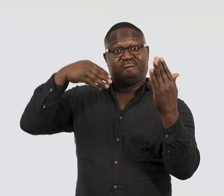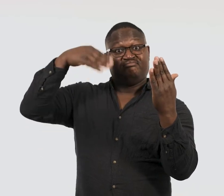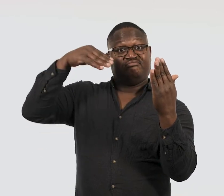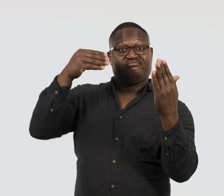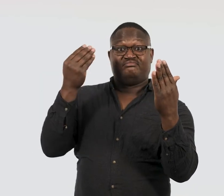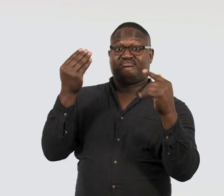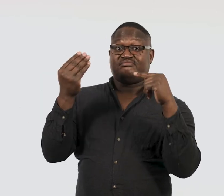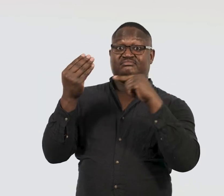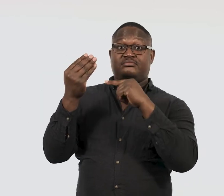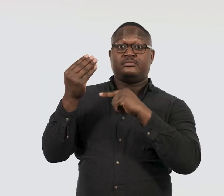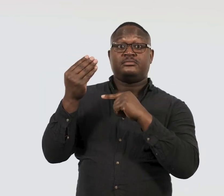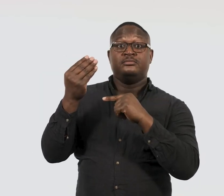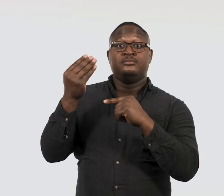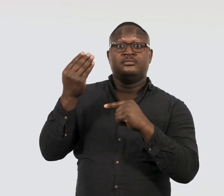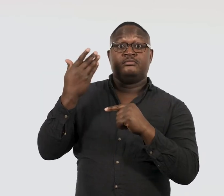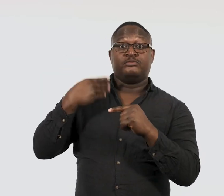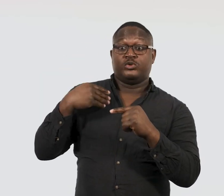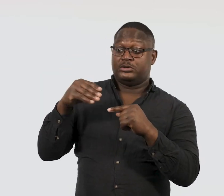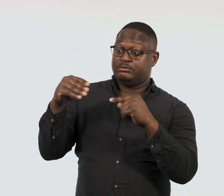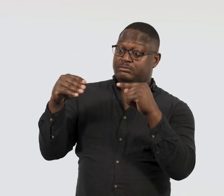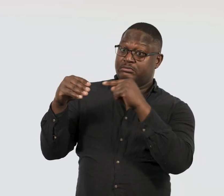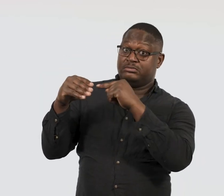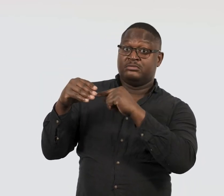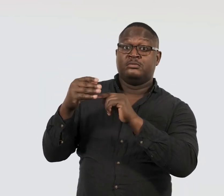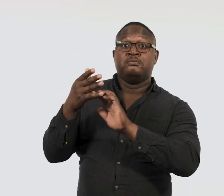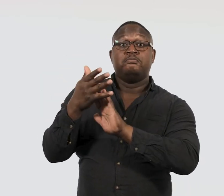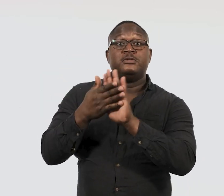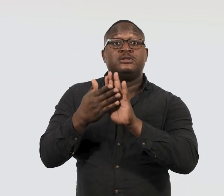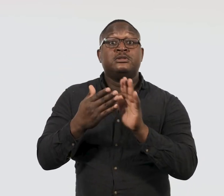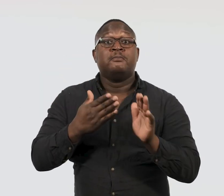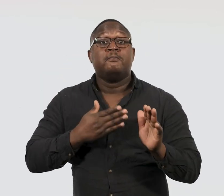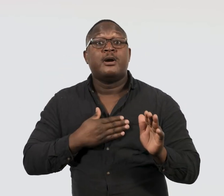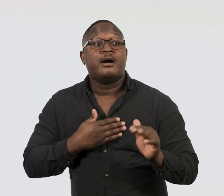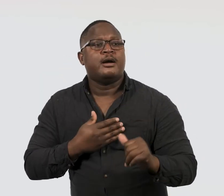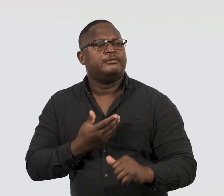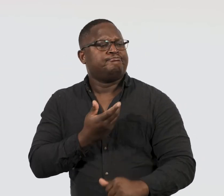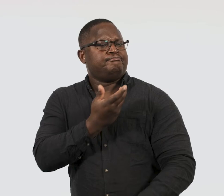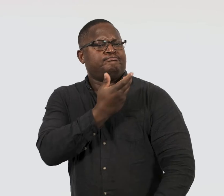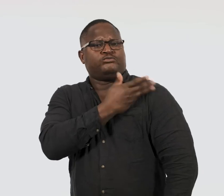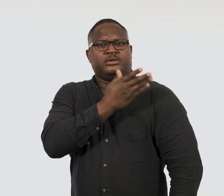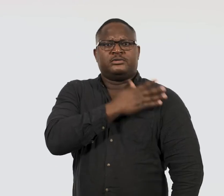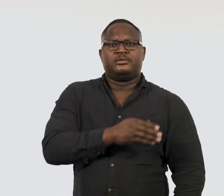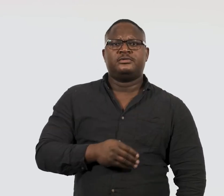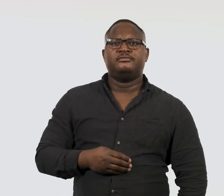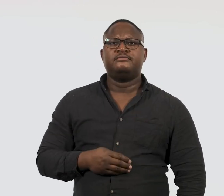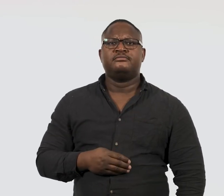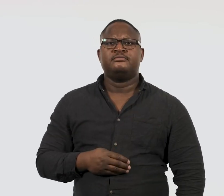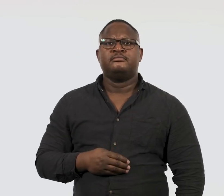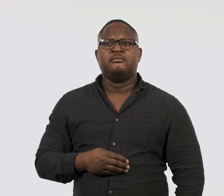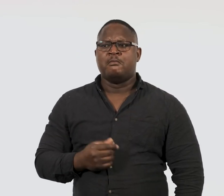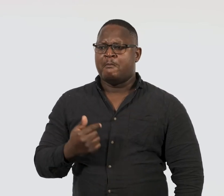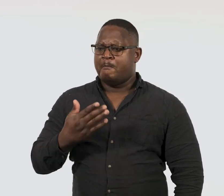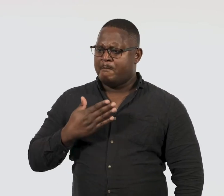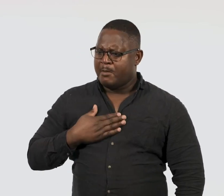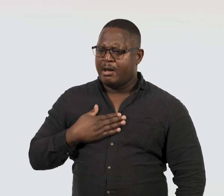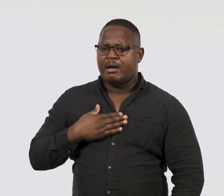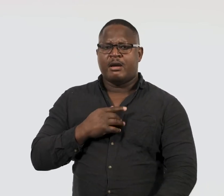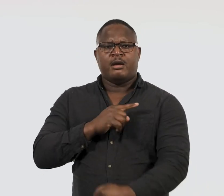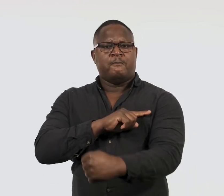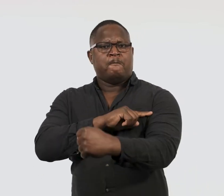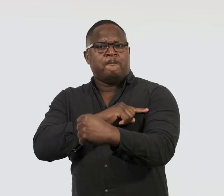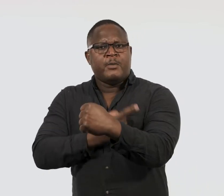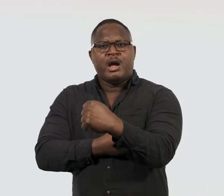because for me, painting means pride and the power to change things.